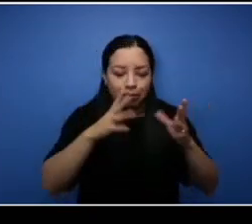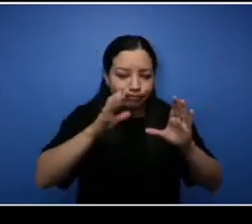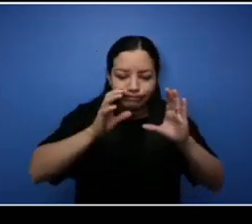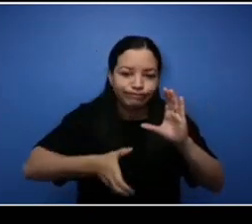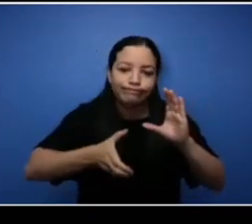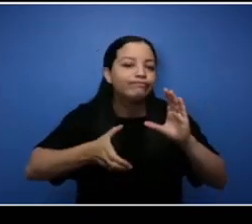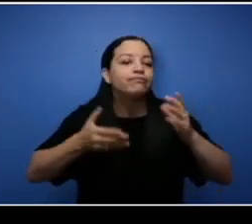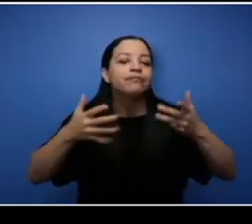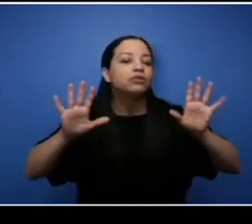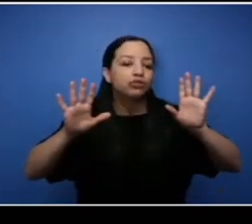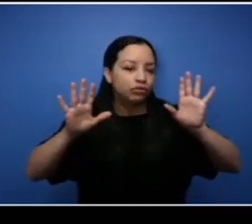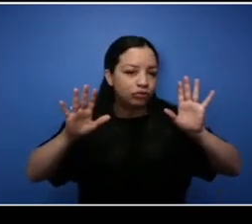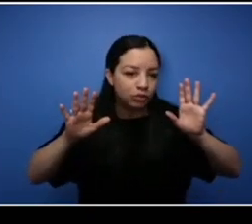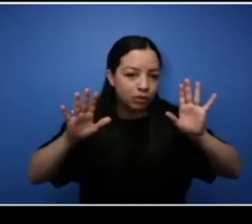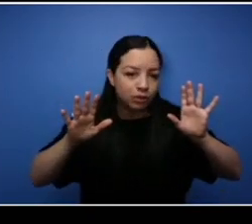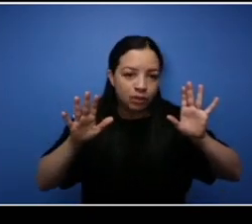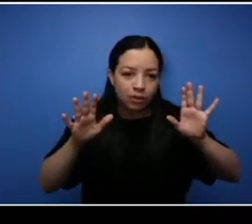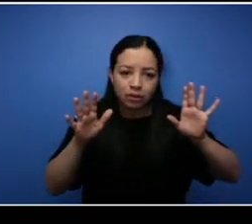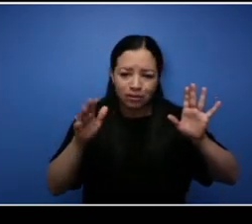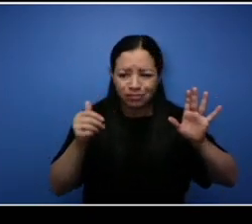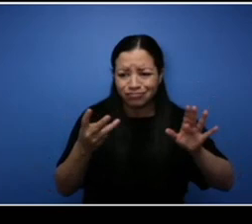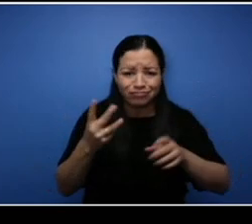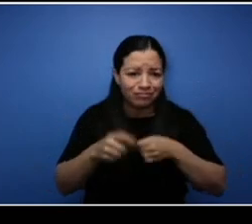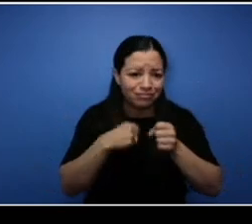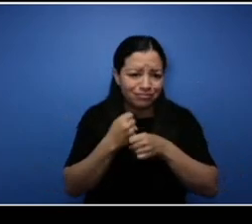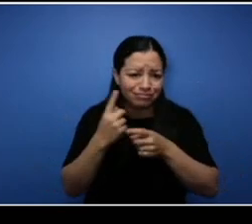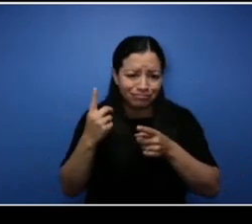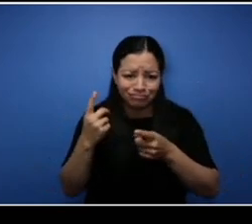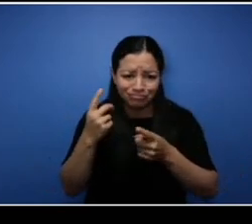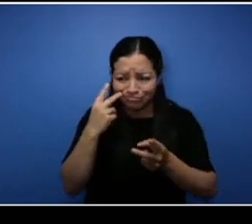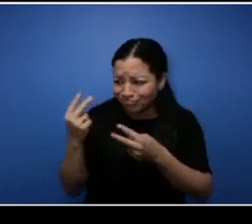you know I found over the years that I've that has been really really helpful is communicating